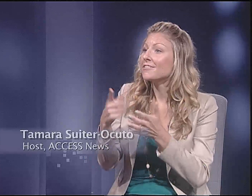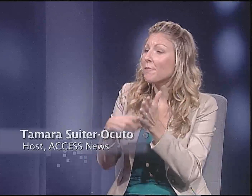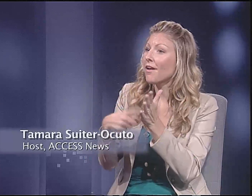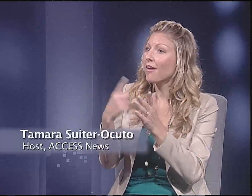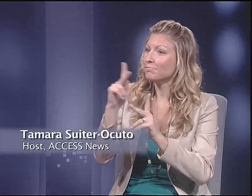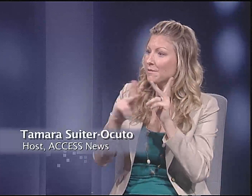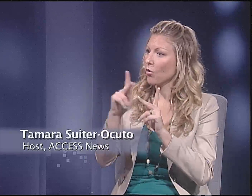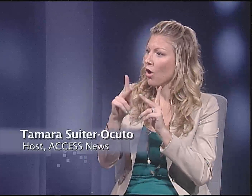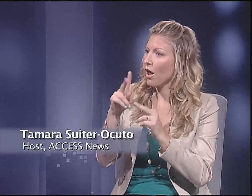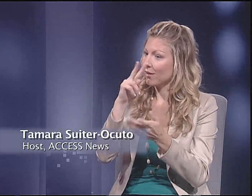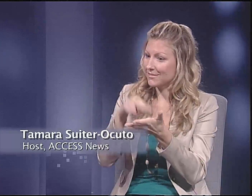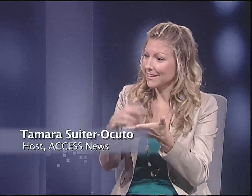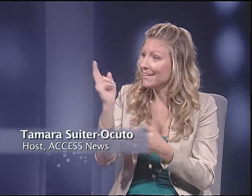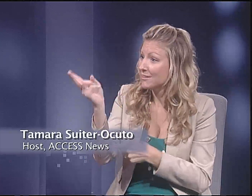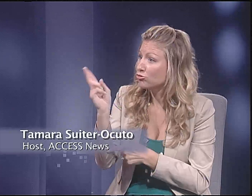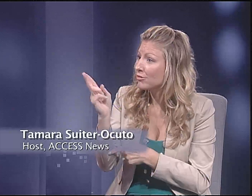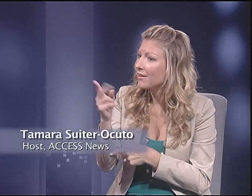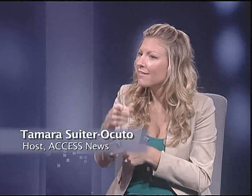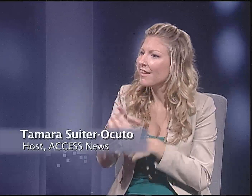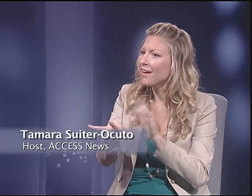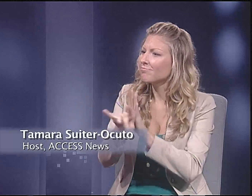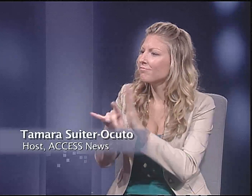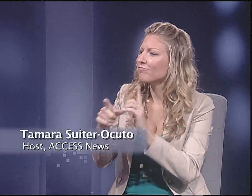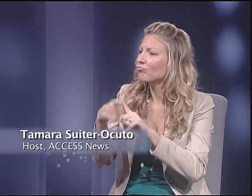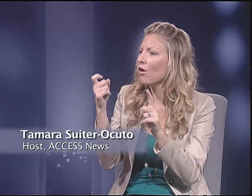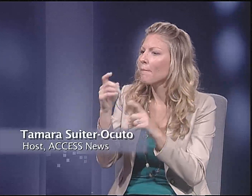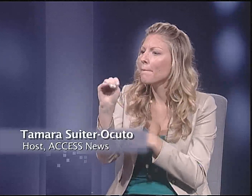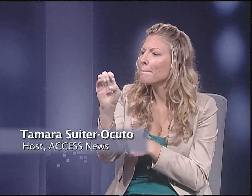I'm glad you brought up the point that actually, makes me think.